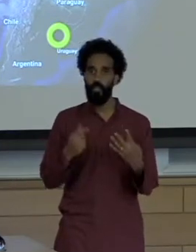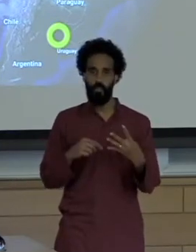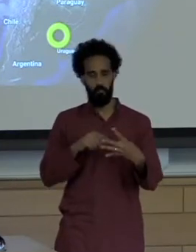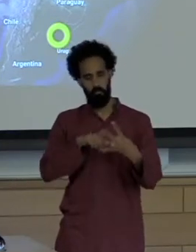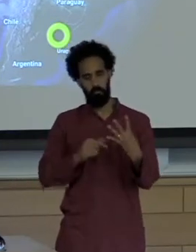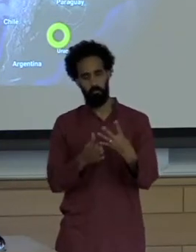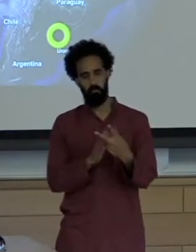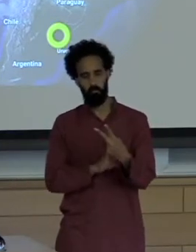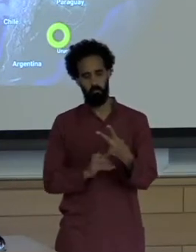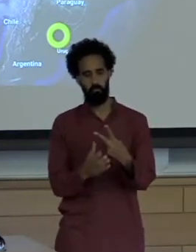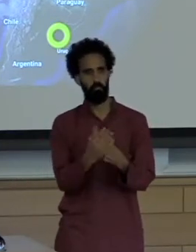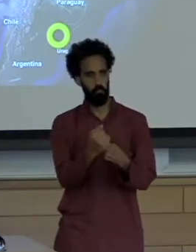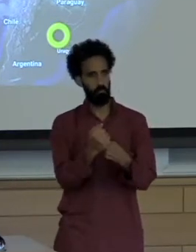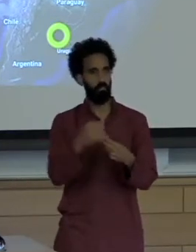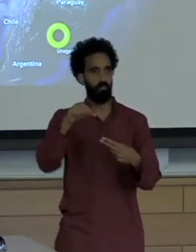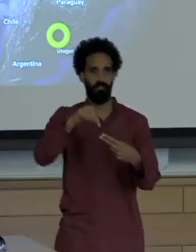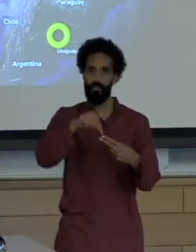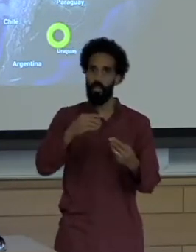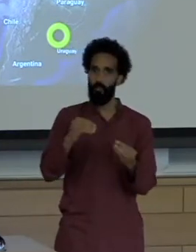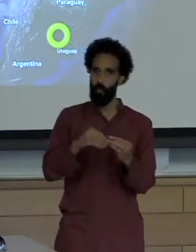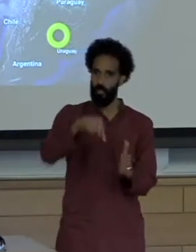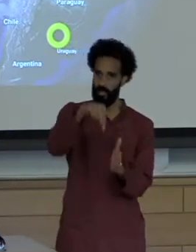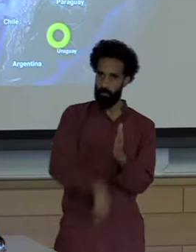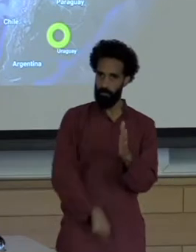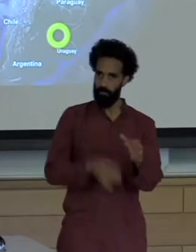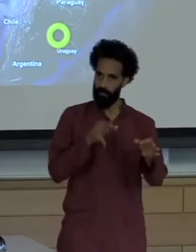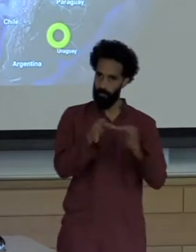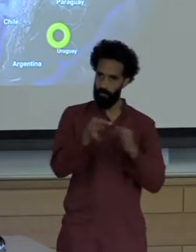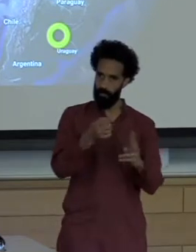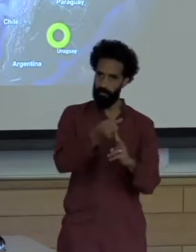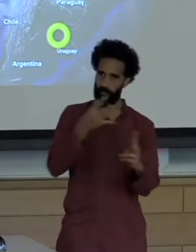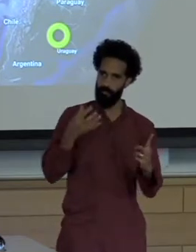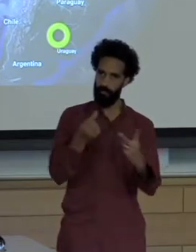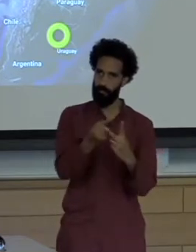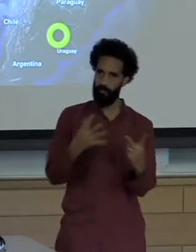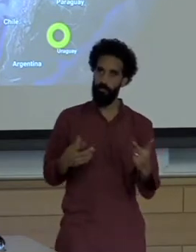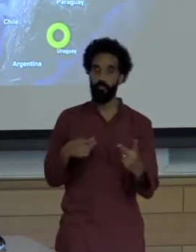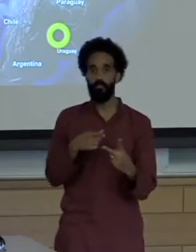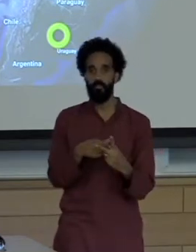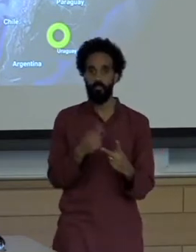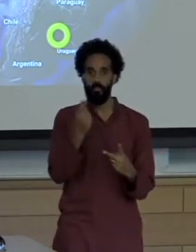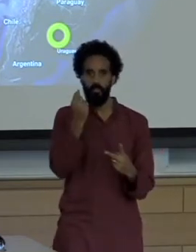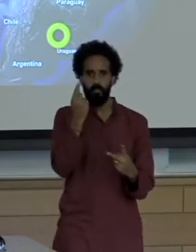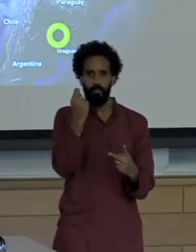Then I will outline some of the obstacles that the press faces as they set out to tell these stories